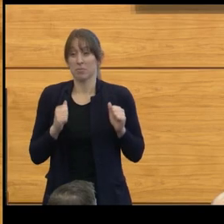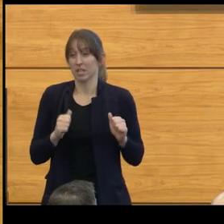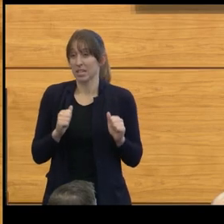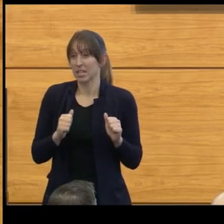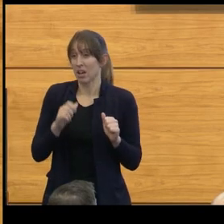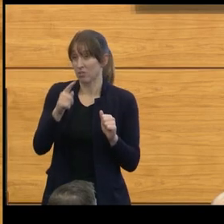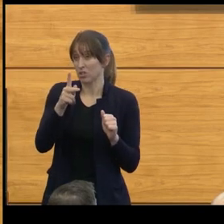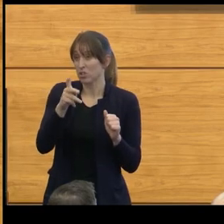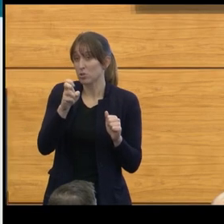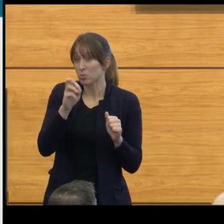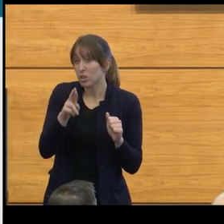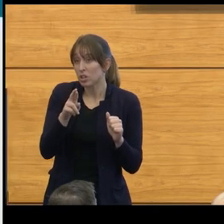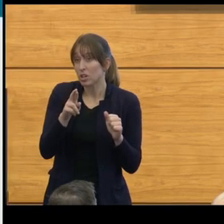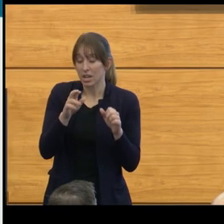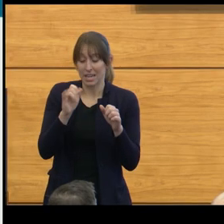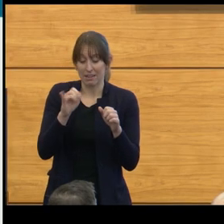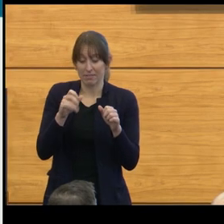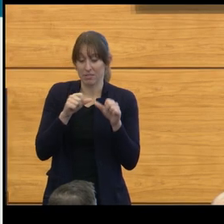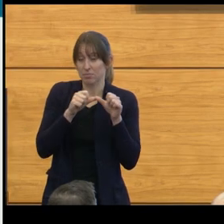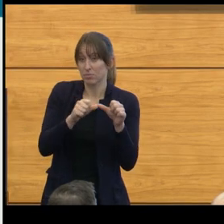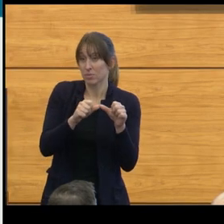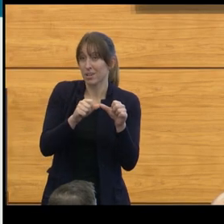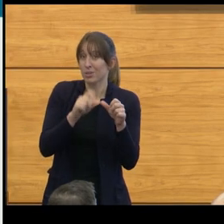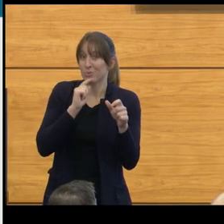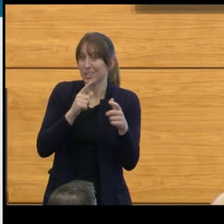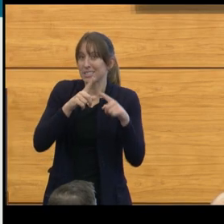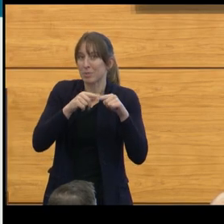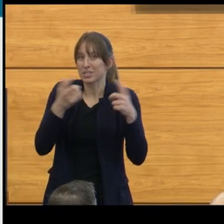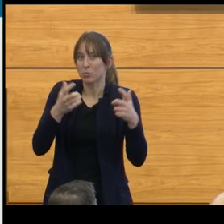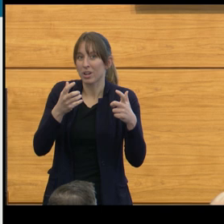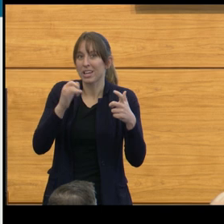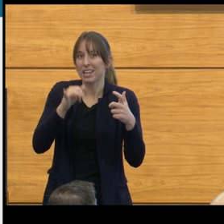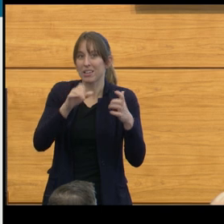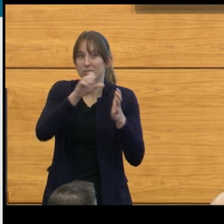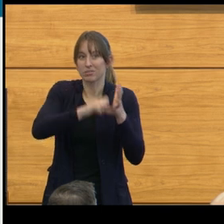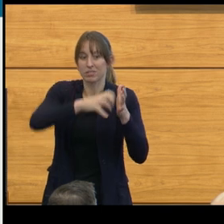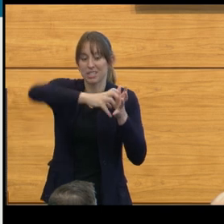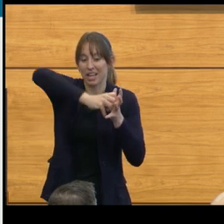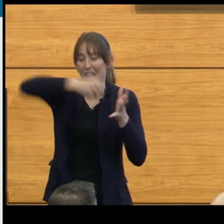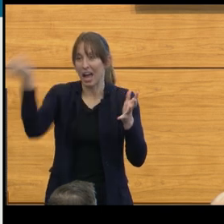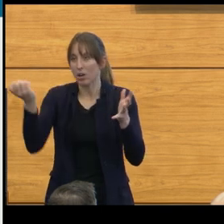was really based on whether you could take it out or not. We were now seeing that there were subgroups